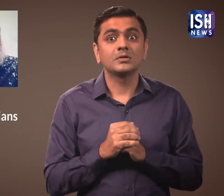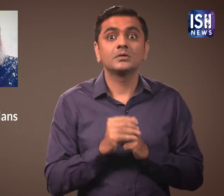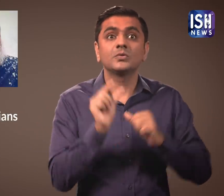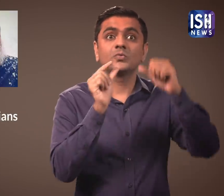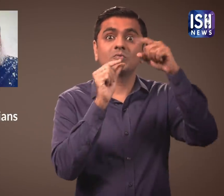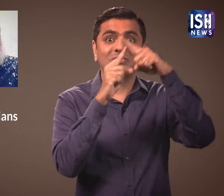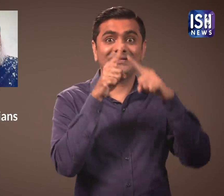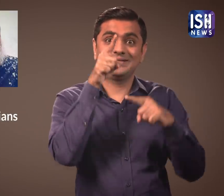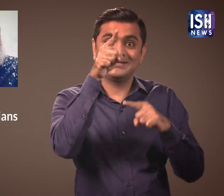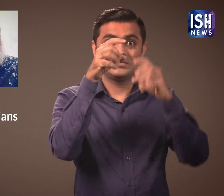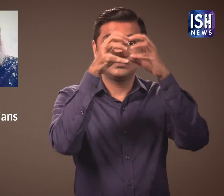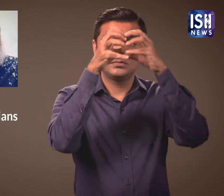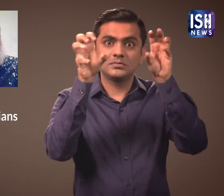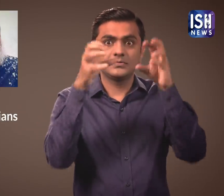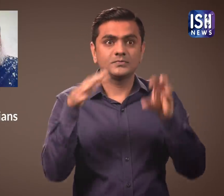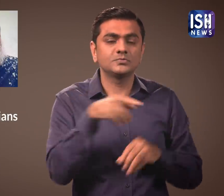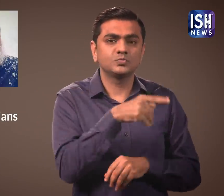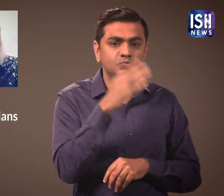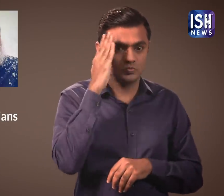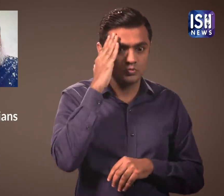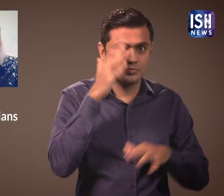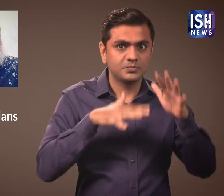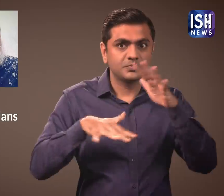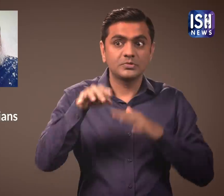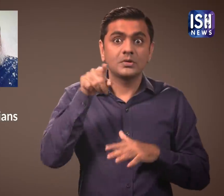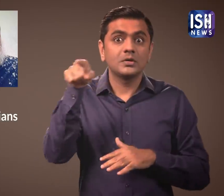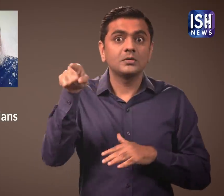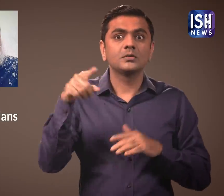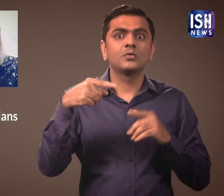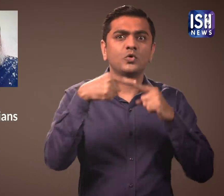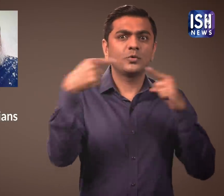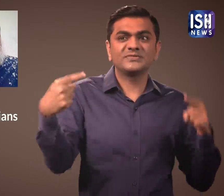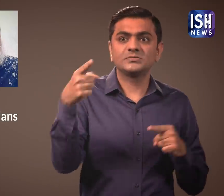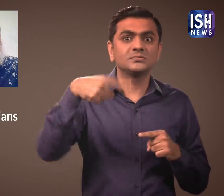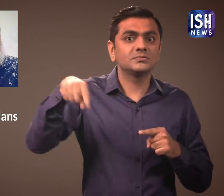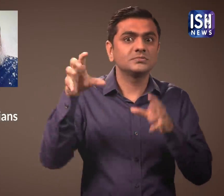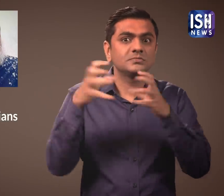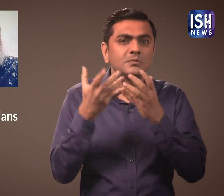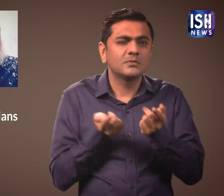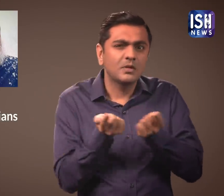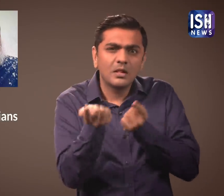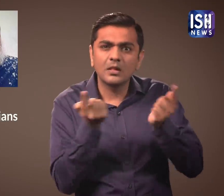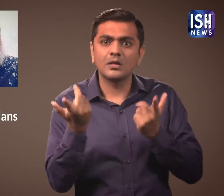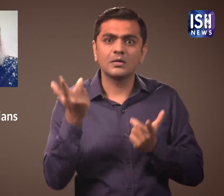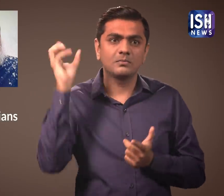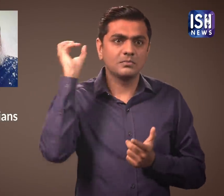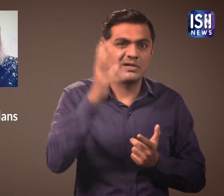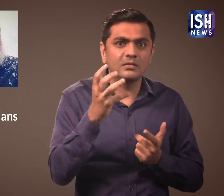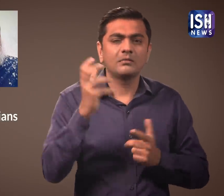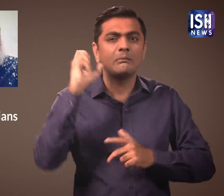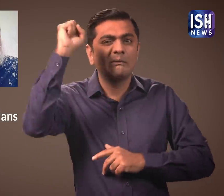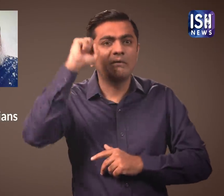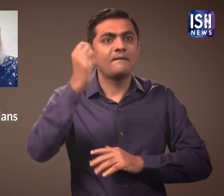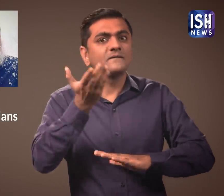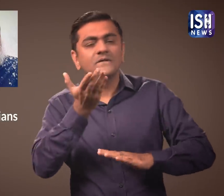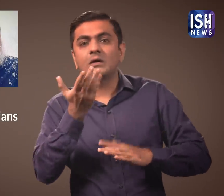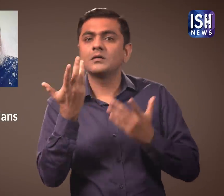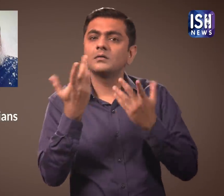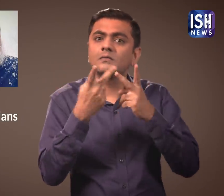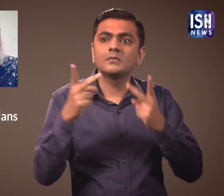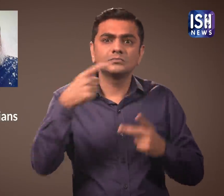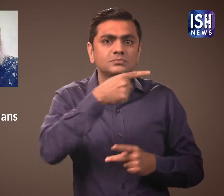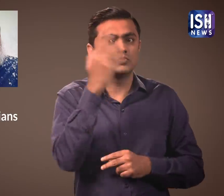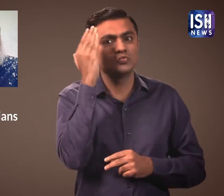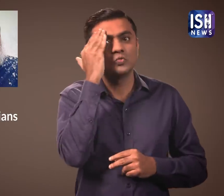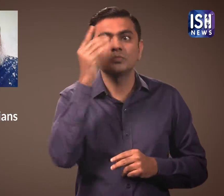While bifurcating J&K the BJP knew the opposition would incite violence.